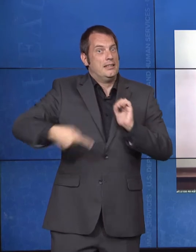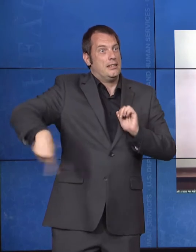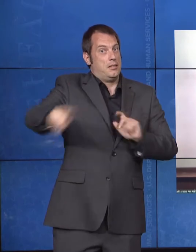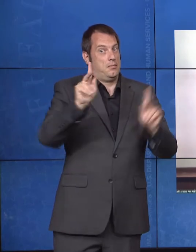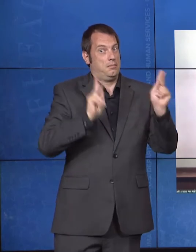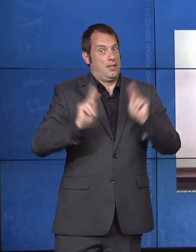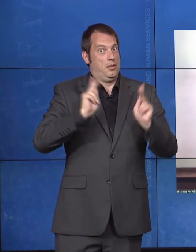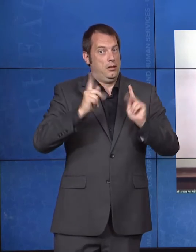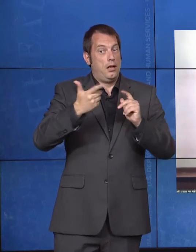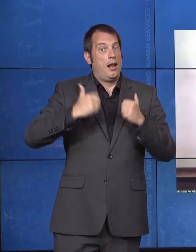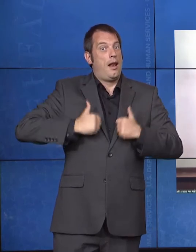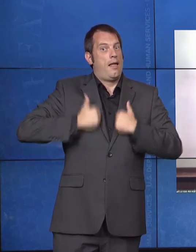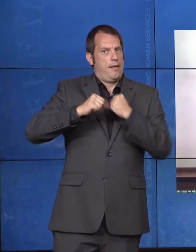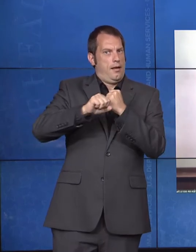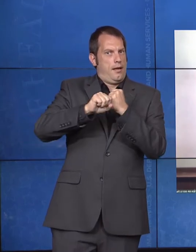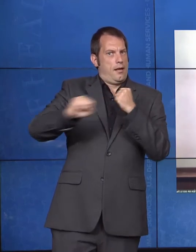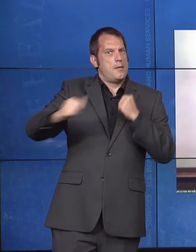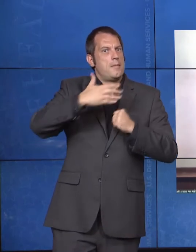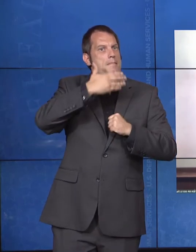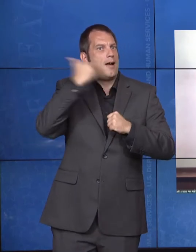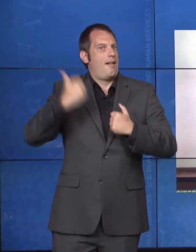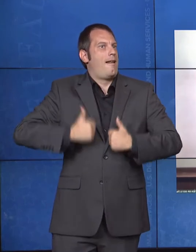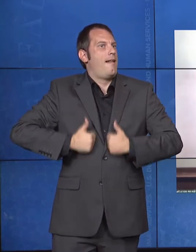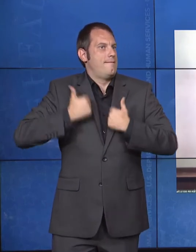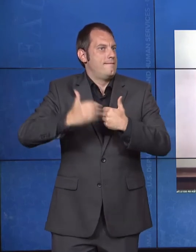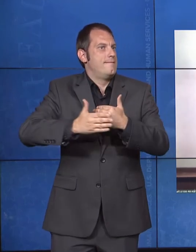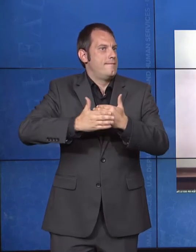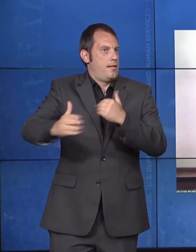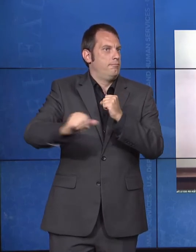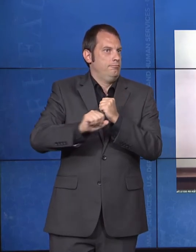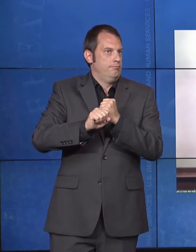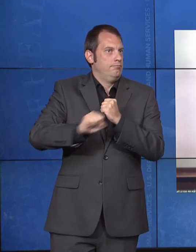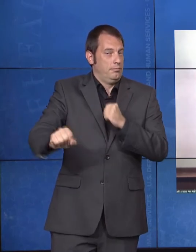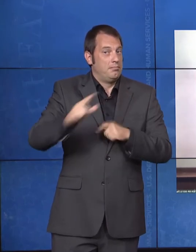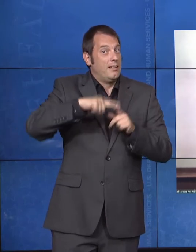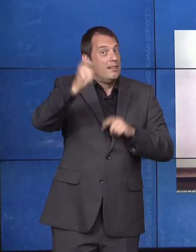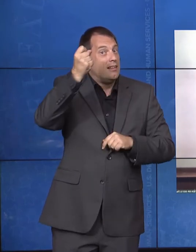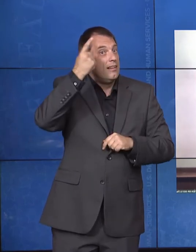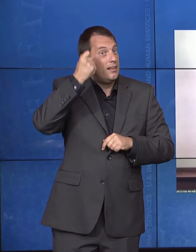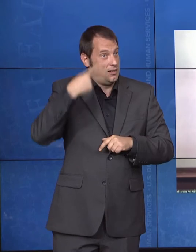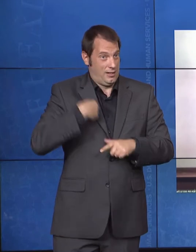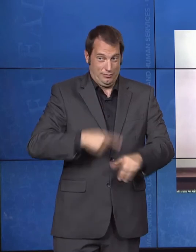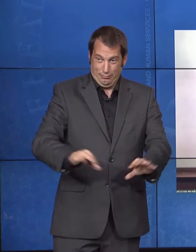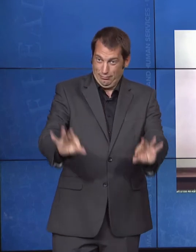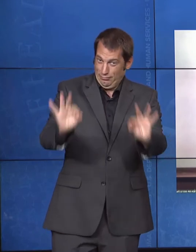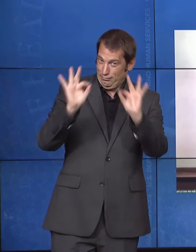still face disparities in receiving preventive healthcare, have more difficulty finding doctors